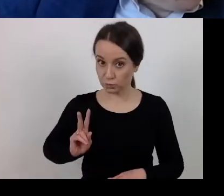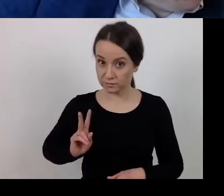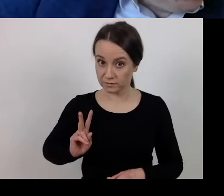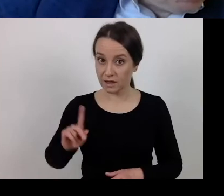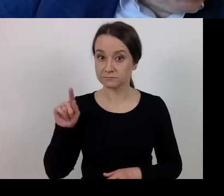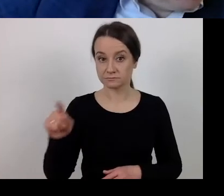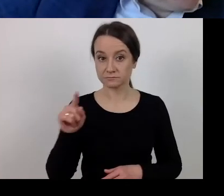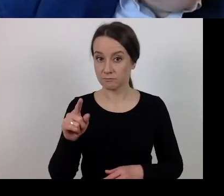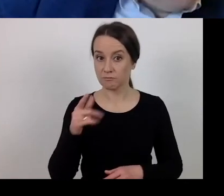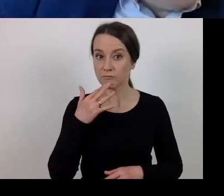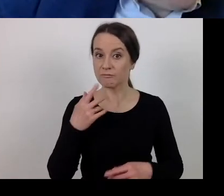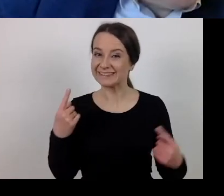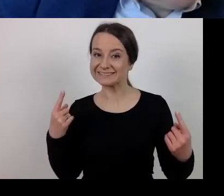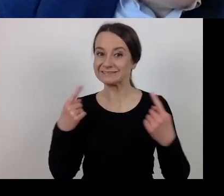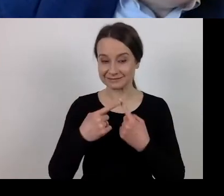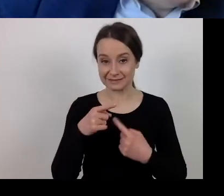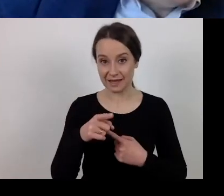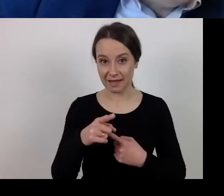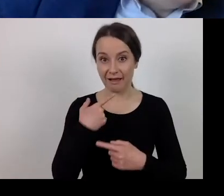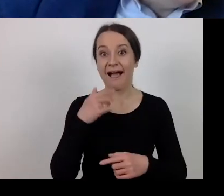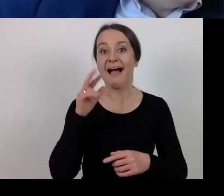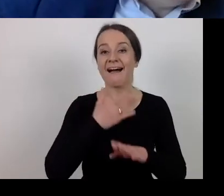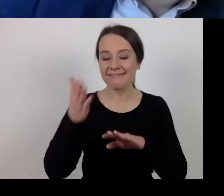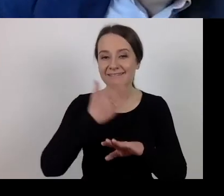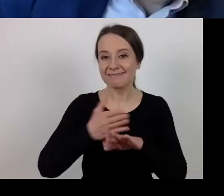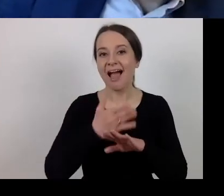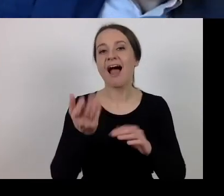it will maintain or modify the requirements.